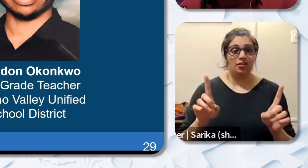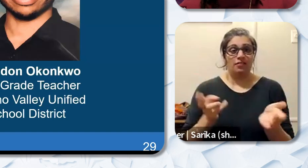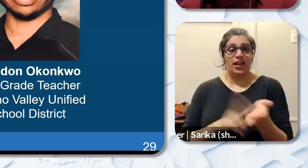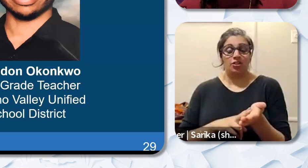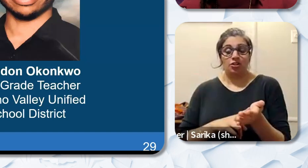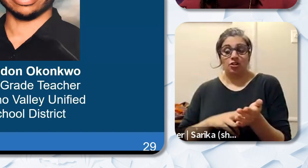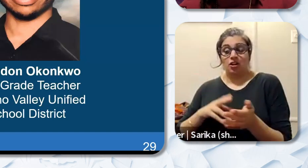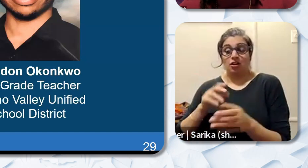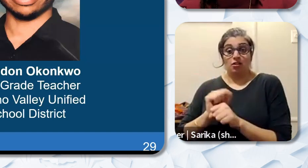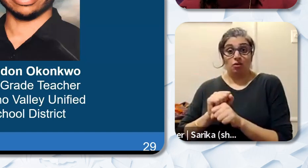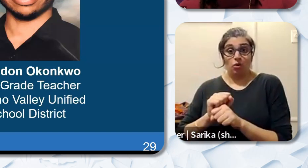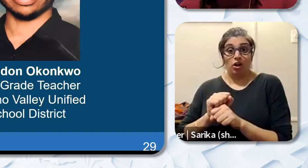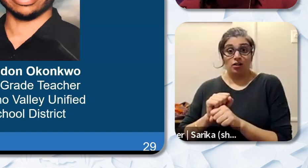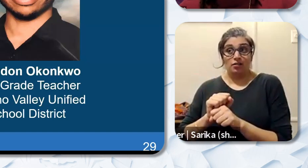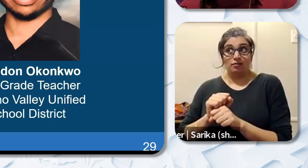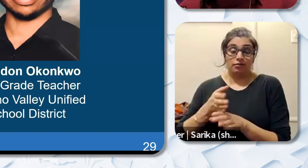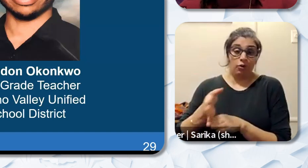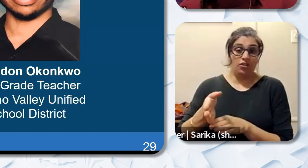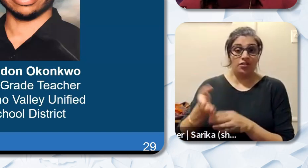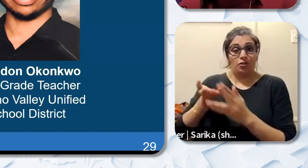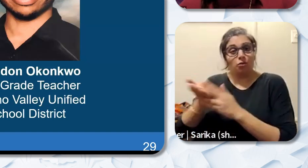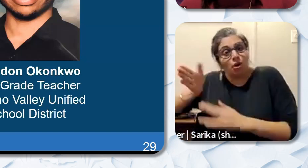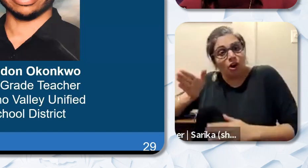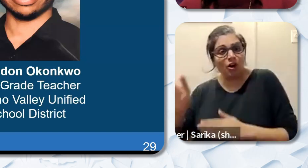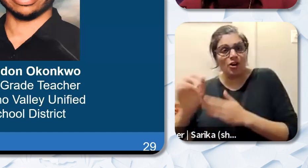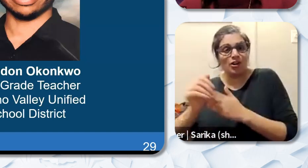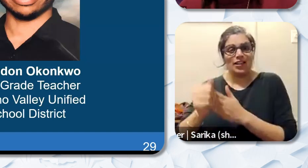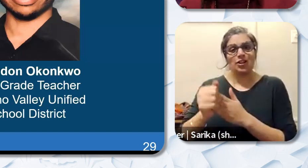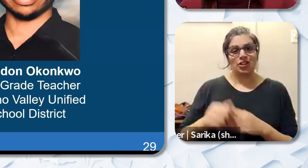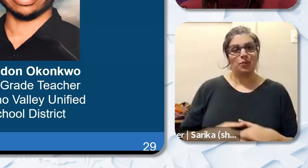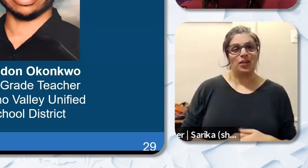Adora approaches all her work with equity and inclusion in mind and is a leader with a passion